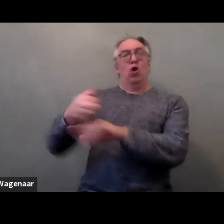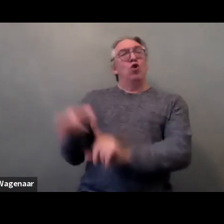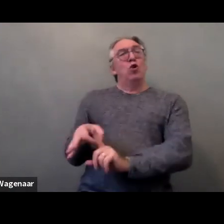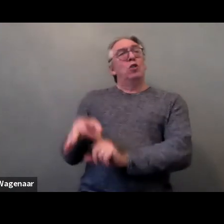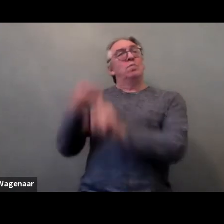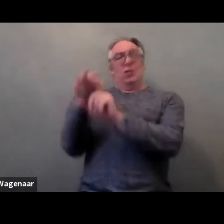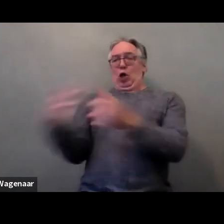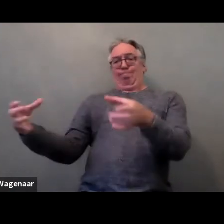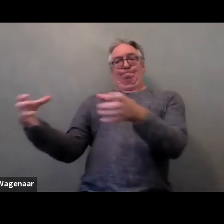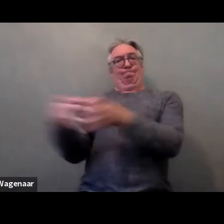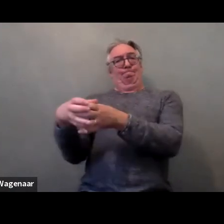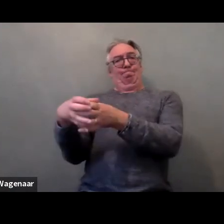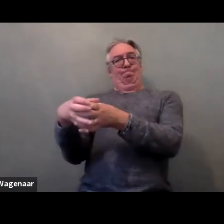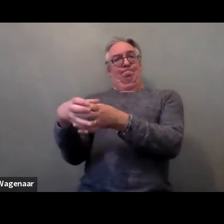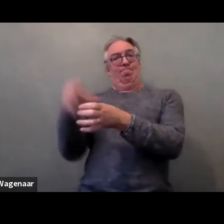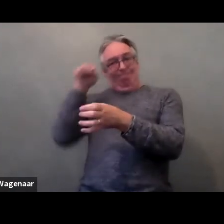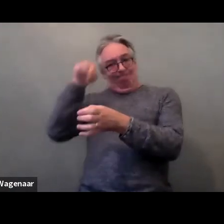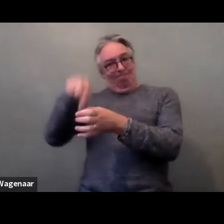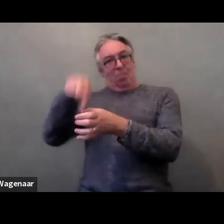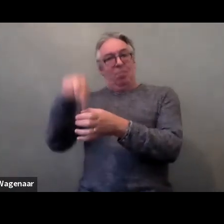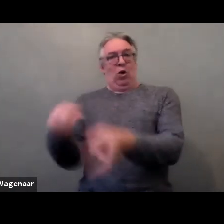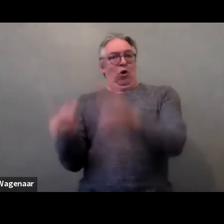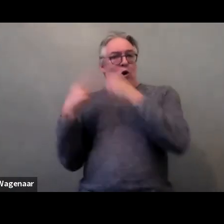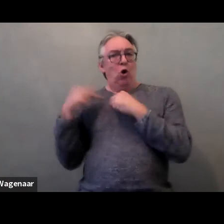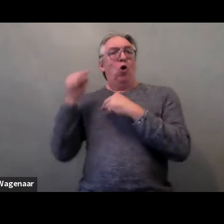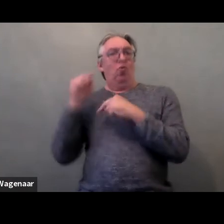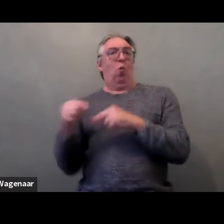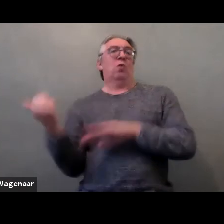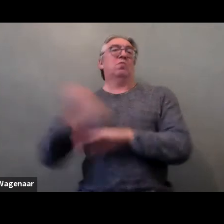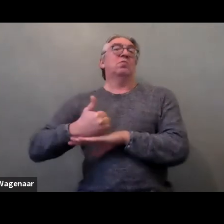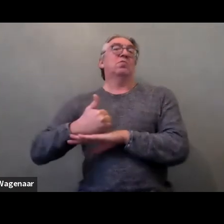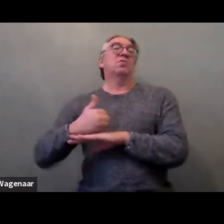to develop integrative policies and to implement them.